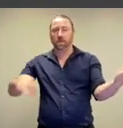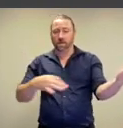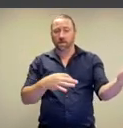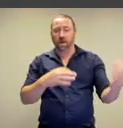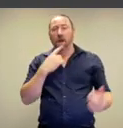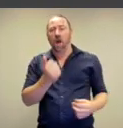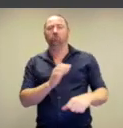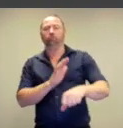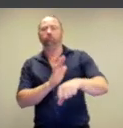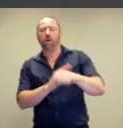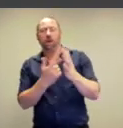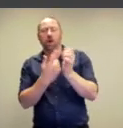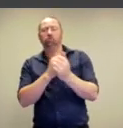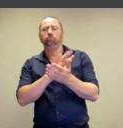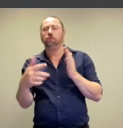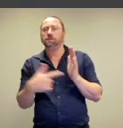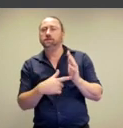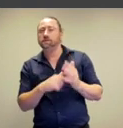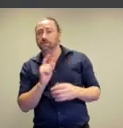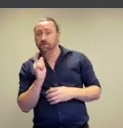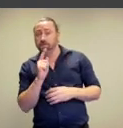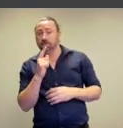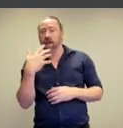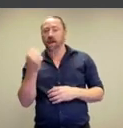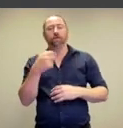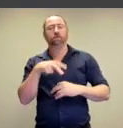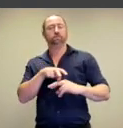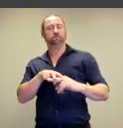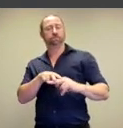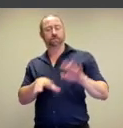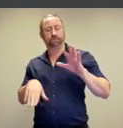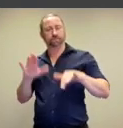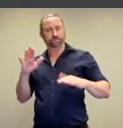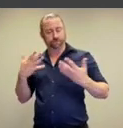ensemble. Just off to the right, you can